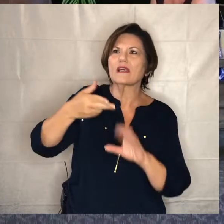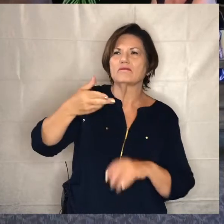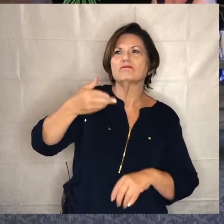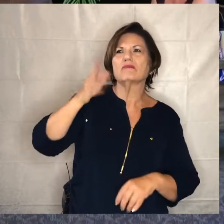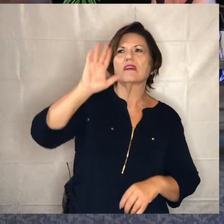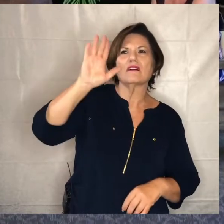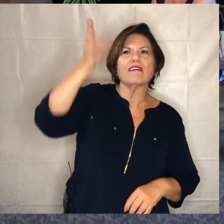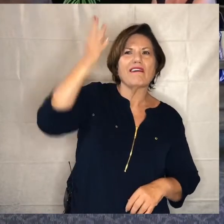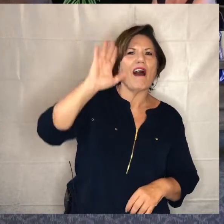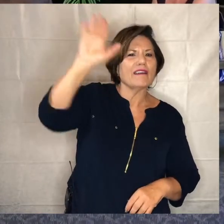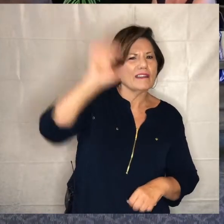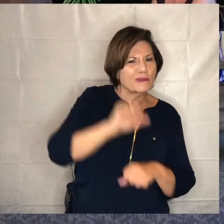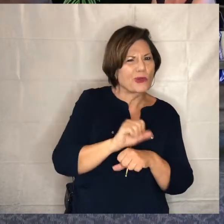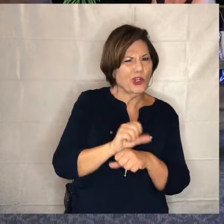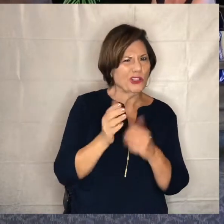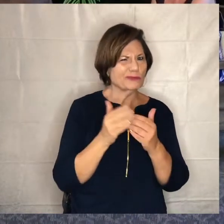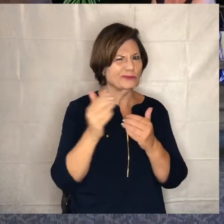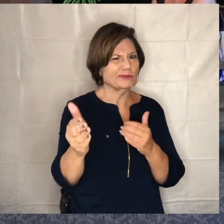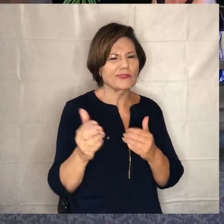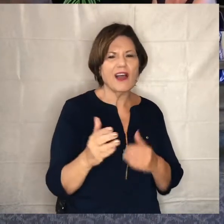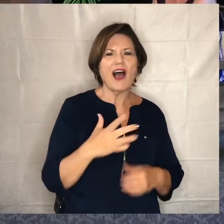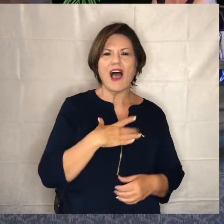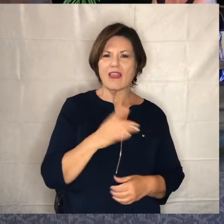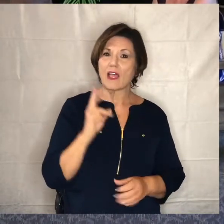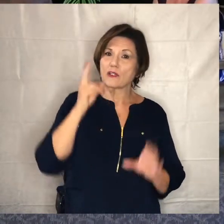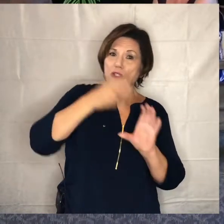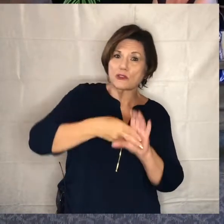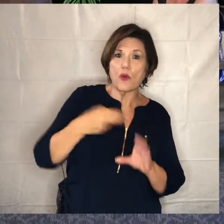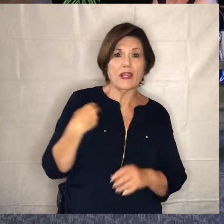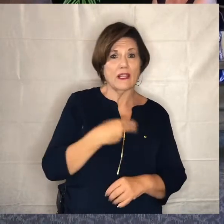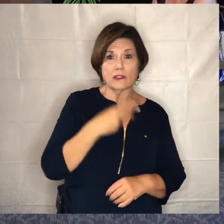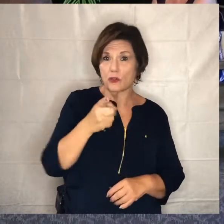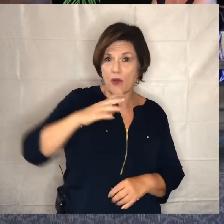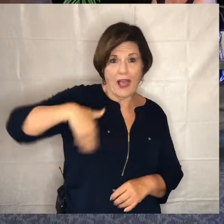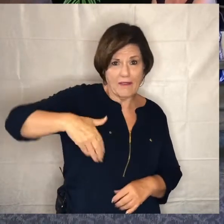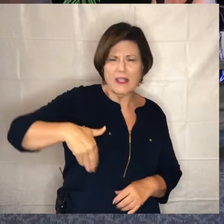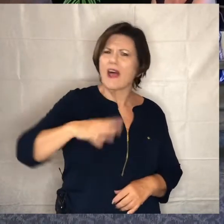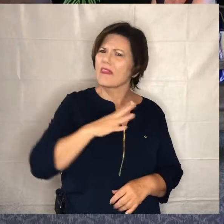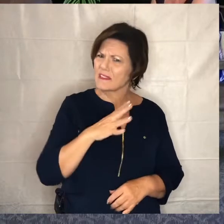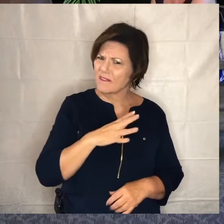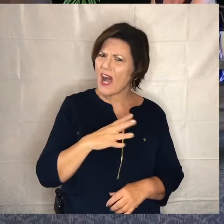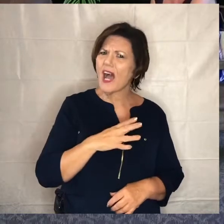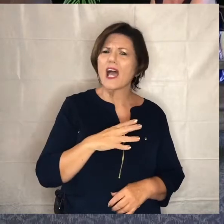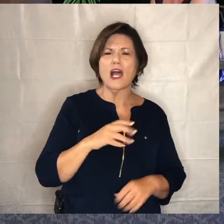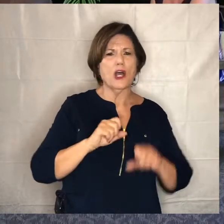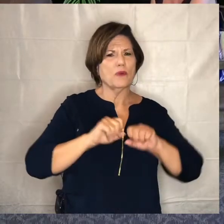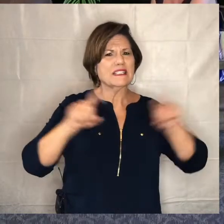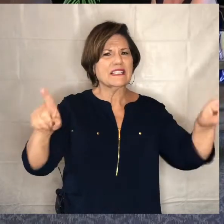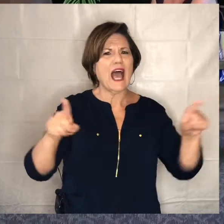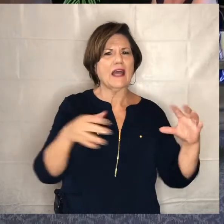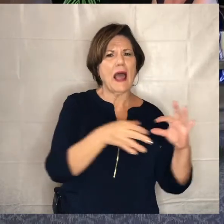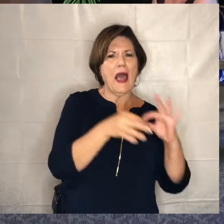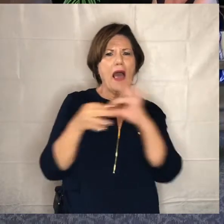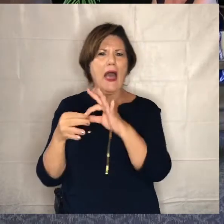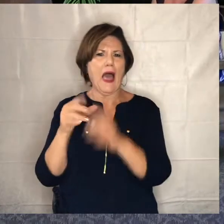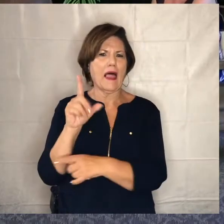uh kind of moving forward in that so i would love to have you join us if you haven't joined us before that's okay we sent out a link uh to that particular